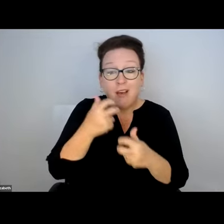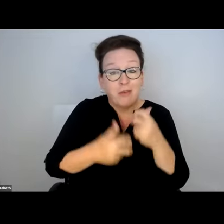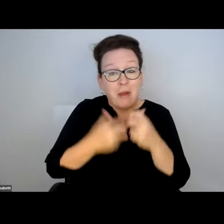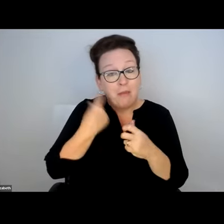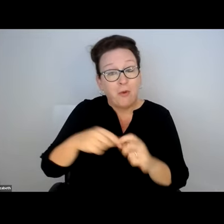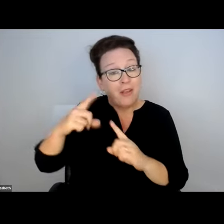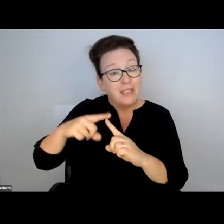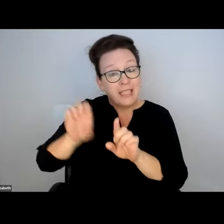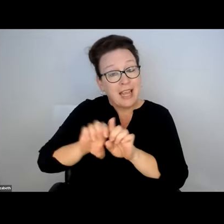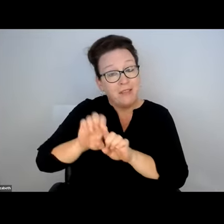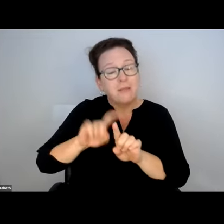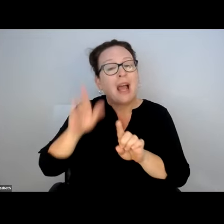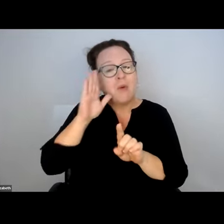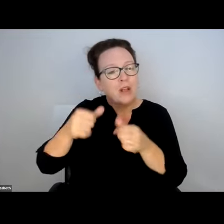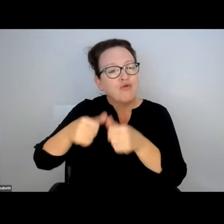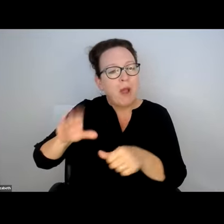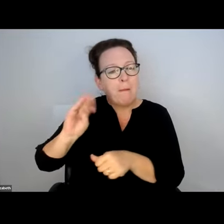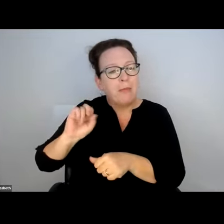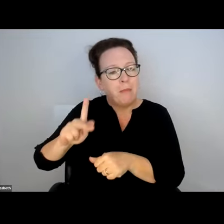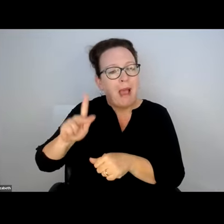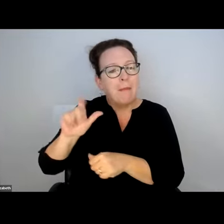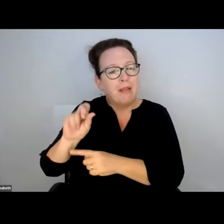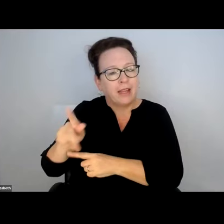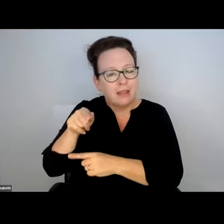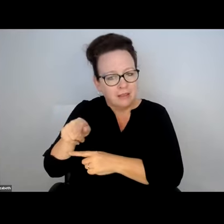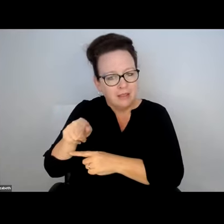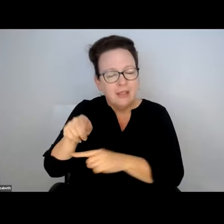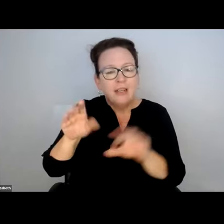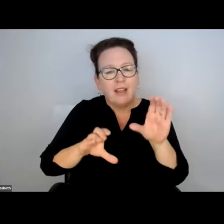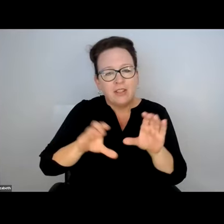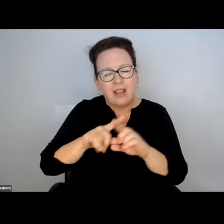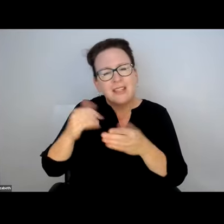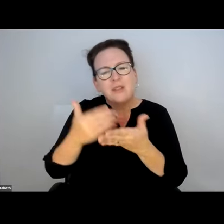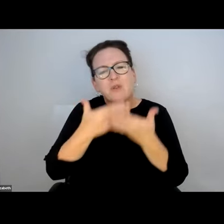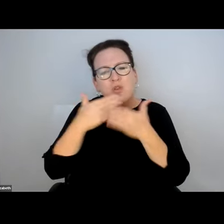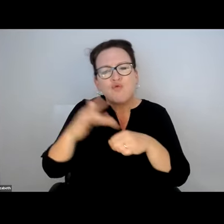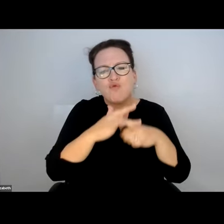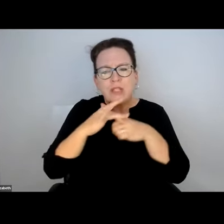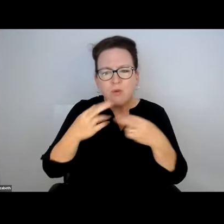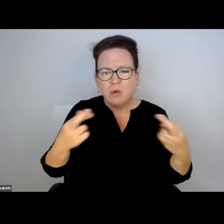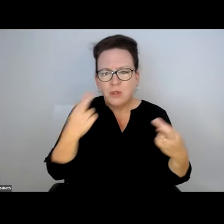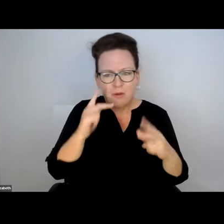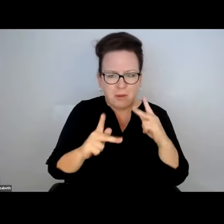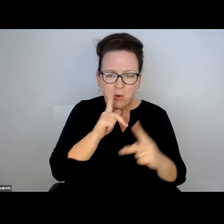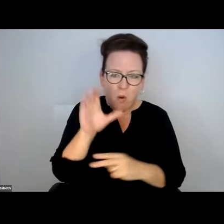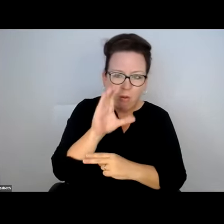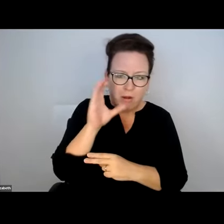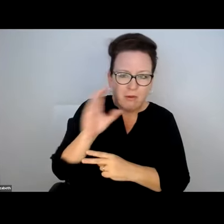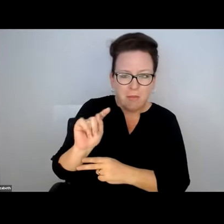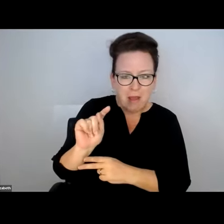I KNOW IT WON'T SOLVE EVERY PROBLEM EVEN RELATED TO T ELEVATORS. I WILL DROP THE LINK IN THE CHAT BECAUSE IT IS GREAT RESOURCE FOR FOLKS OUT AND ABOUT